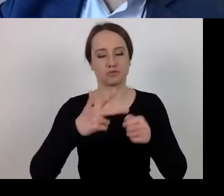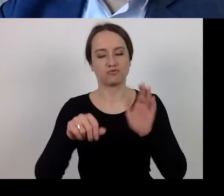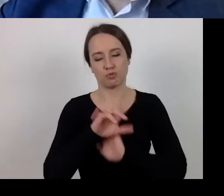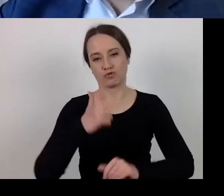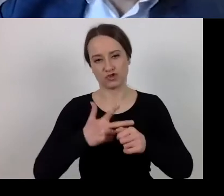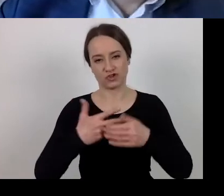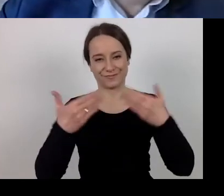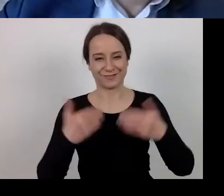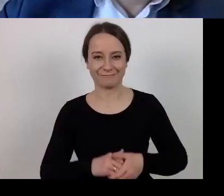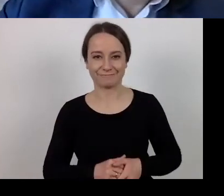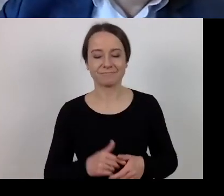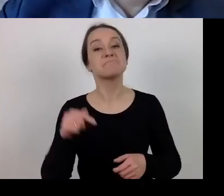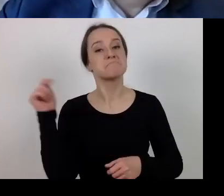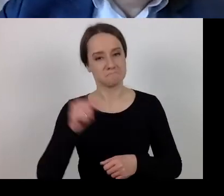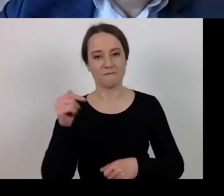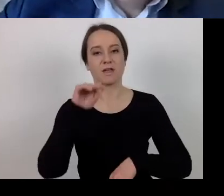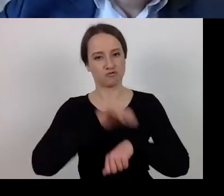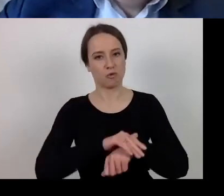That is when you should receive the consent.